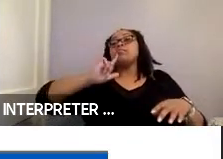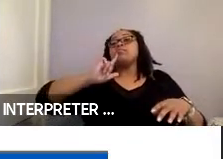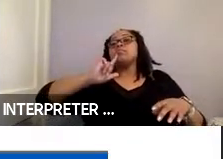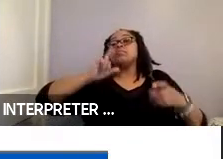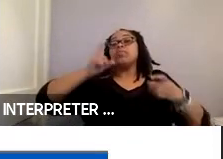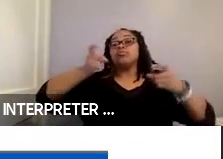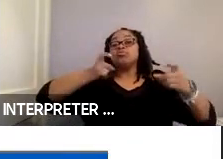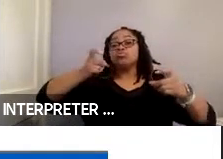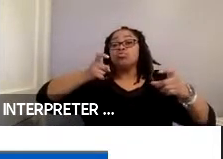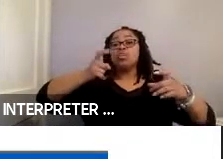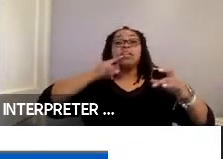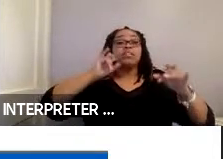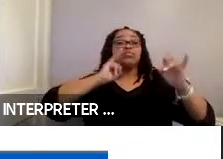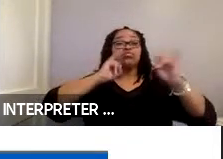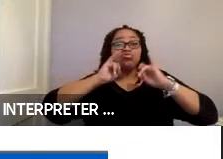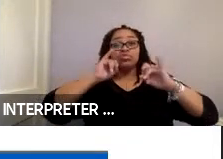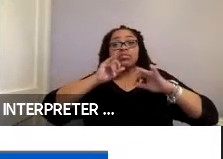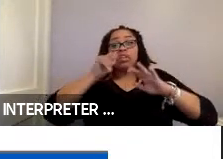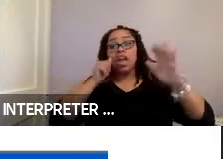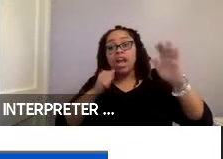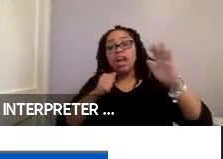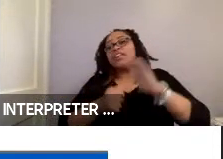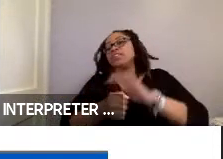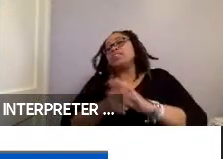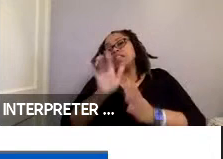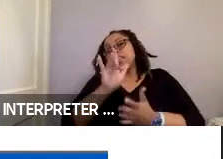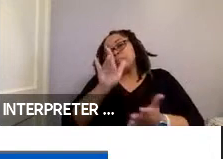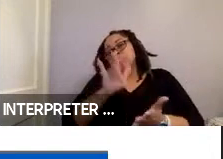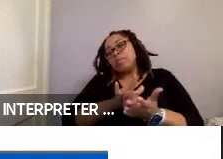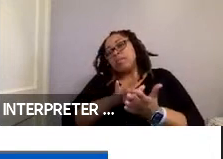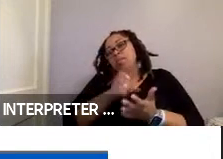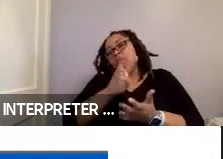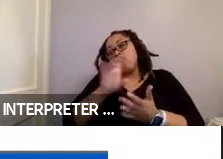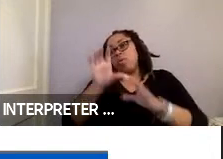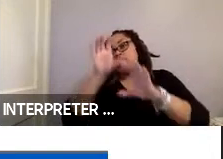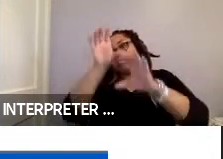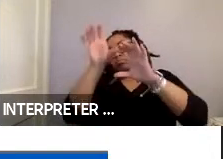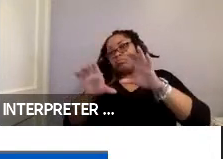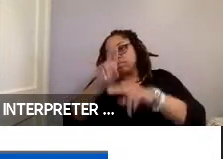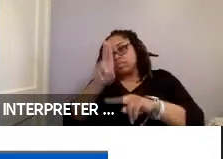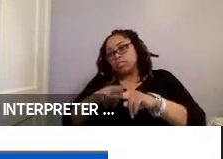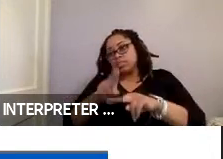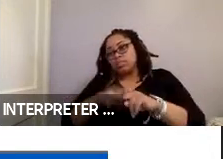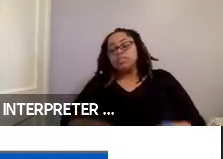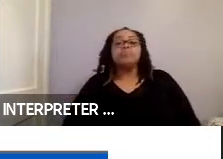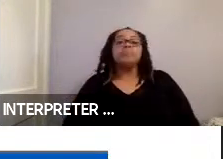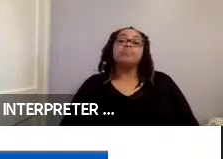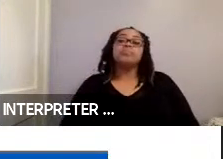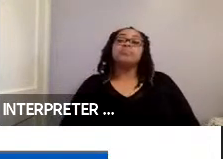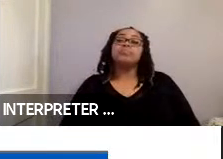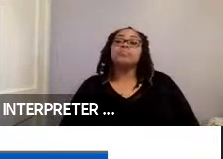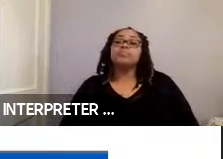the instruction board are located underneath the middle wall-mounted passenger seat. And